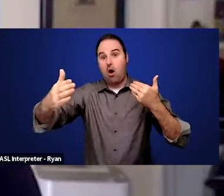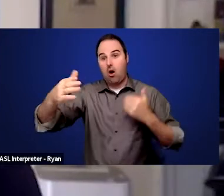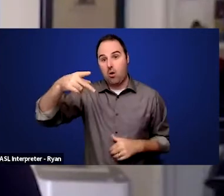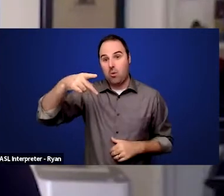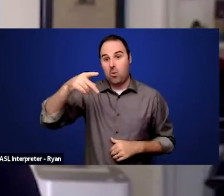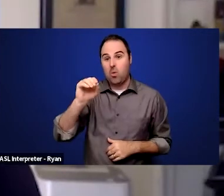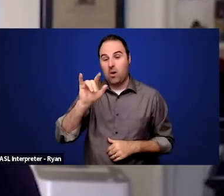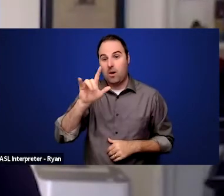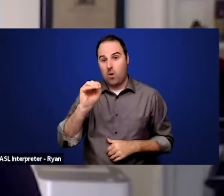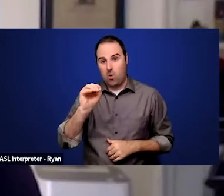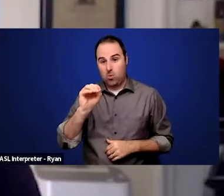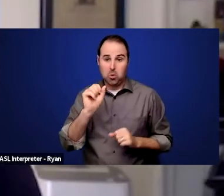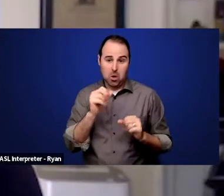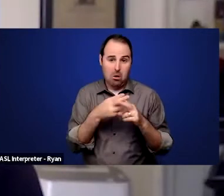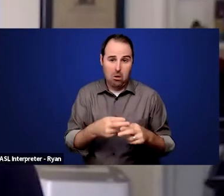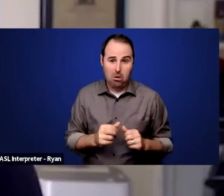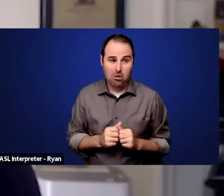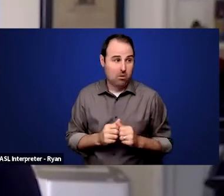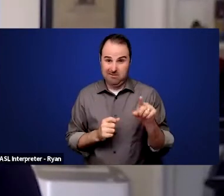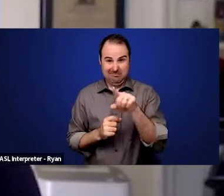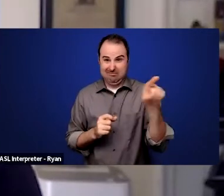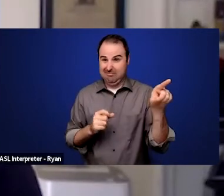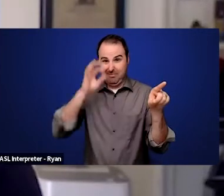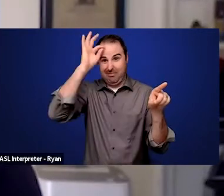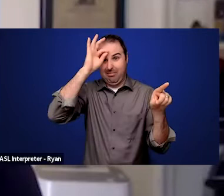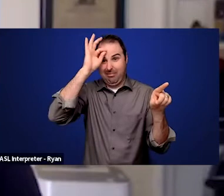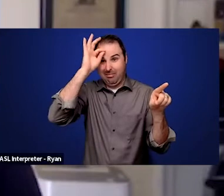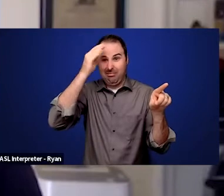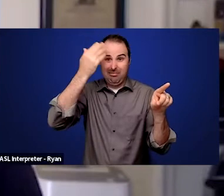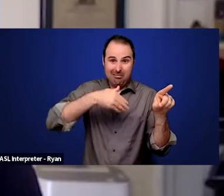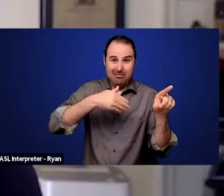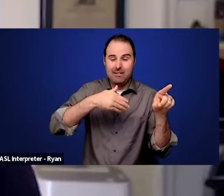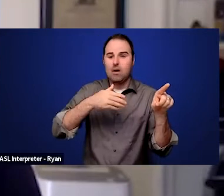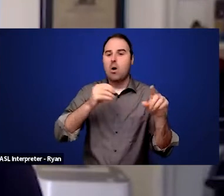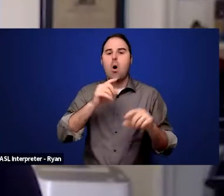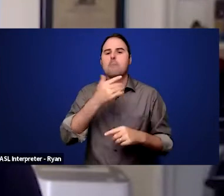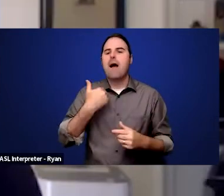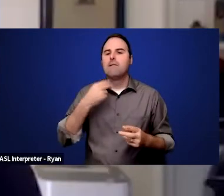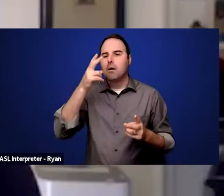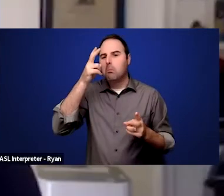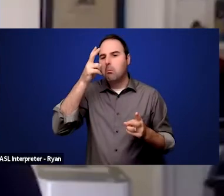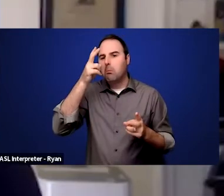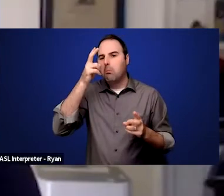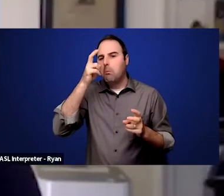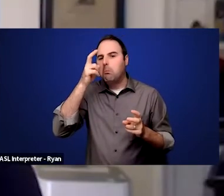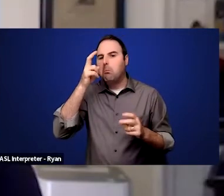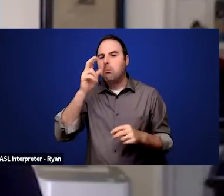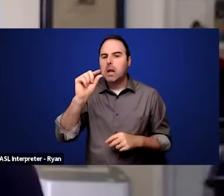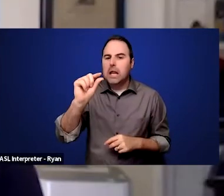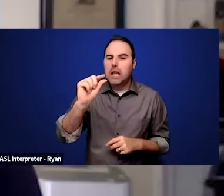they didn't necessarily know they had it or they had it, but it didn't have a very significant impact on them immediately,